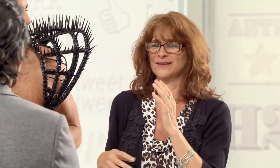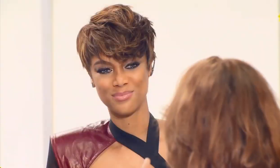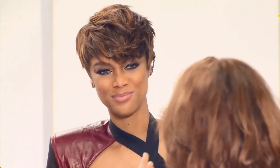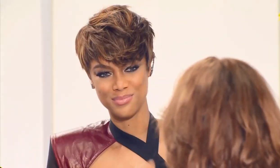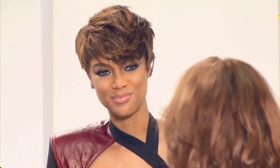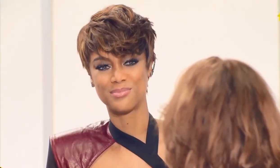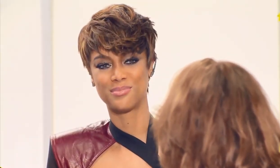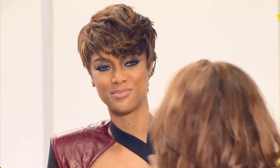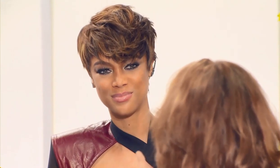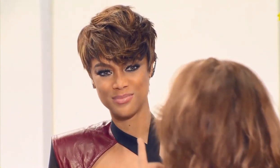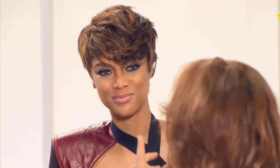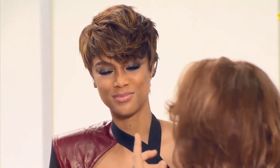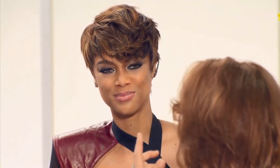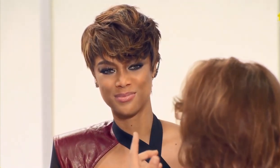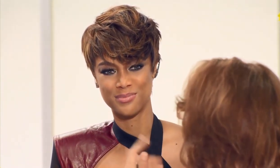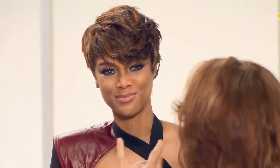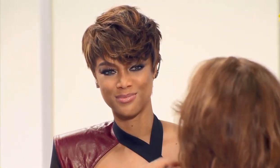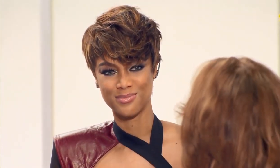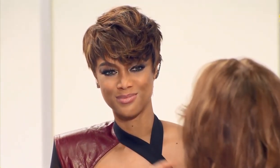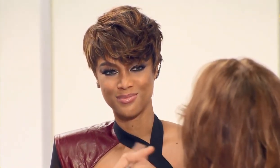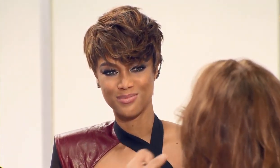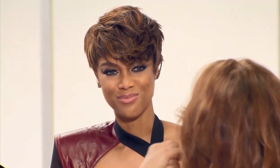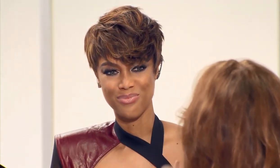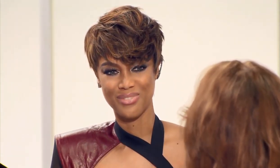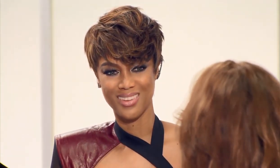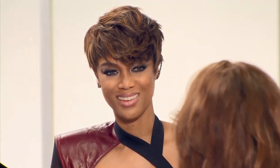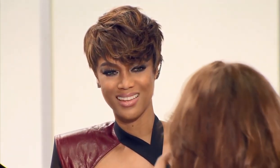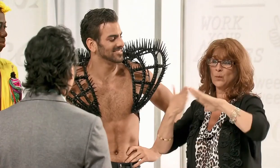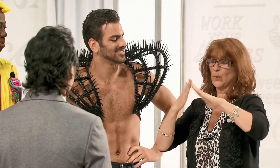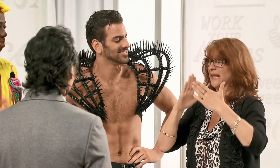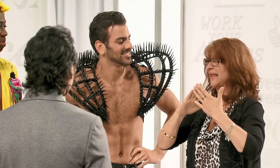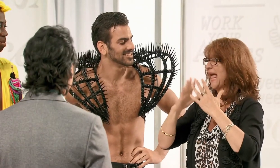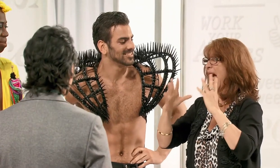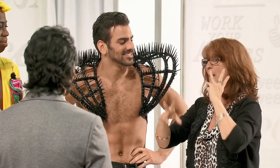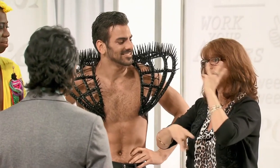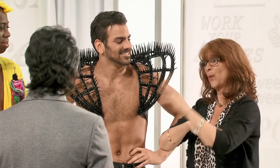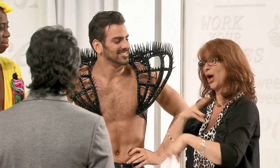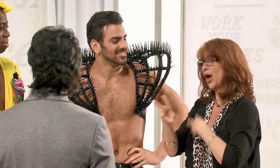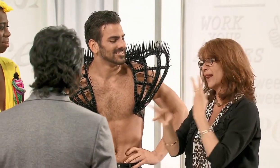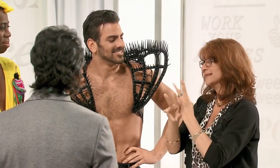It's so inspiring to me, and believe me, he is going to give back to the community and the world